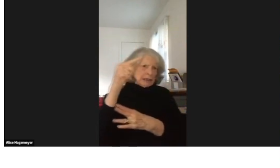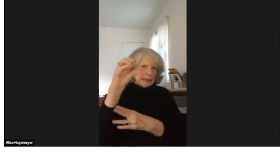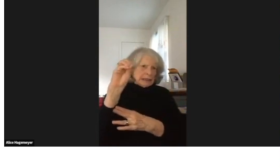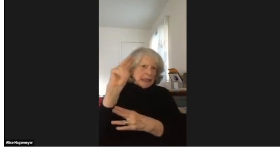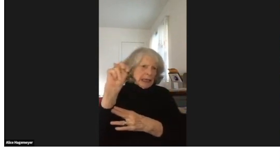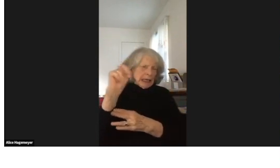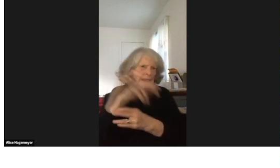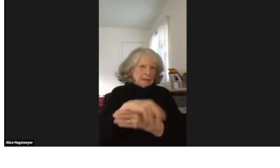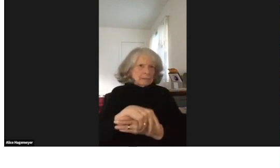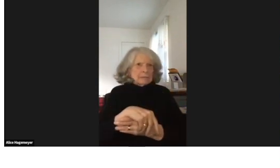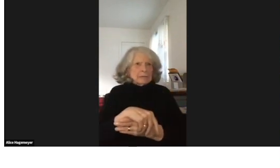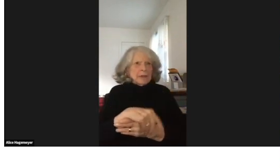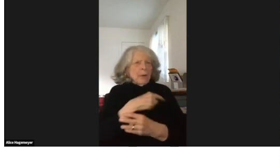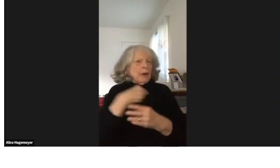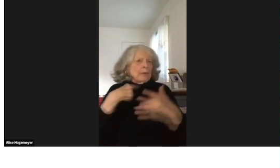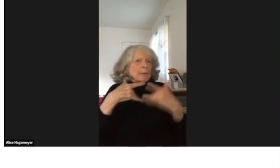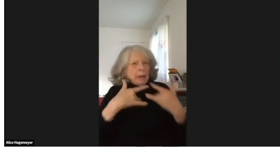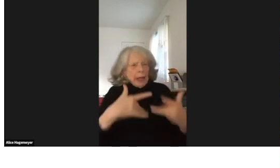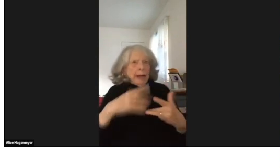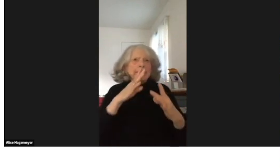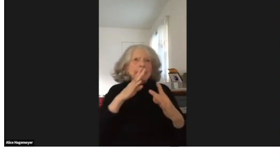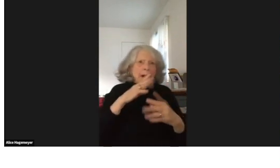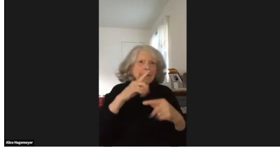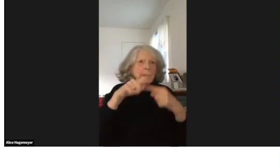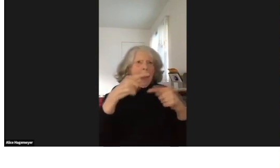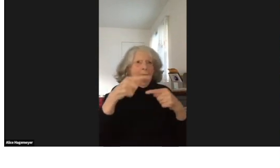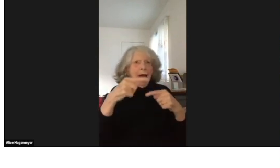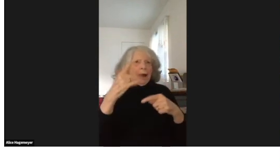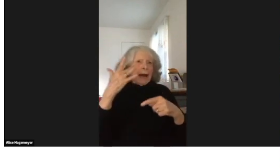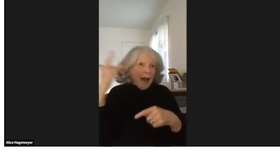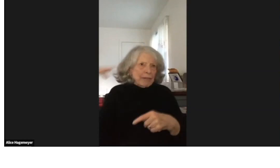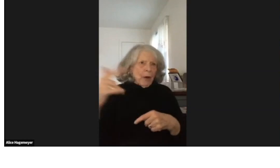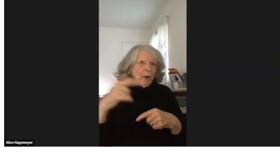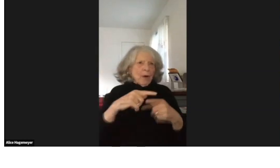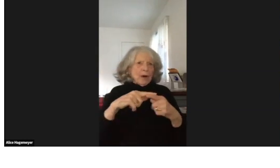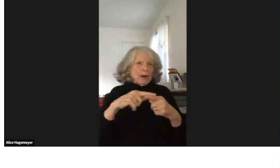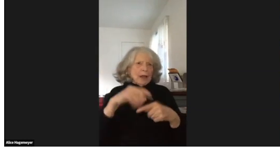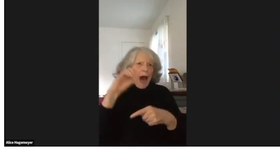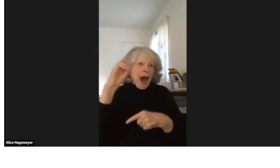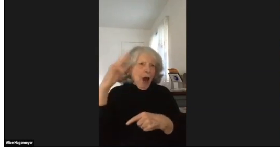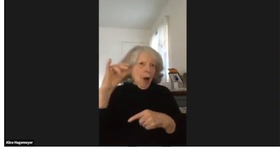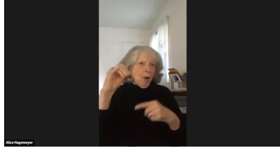And Danica is now in Oregon, which is a new place for breaking ground.